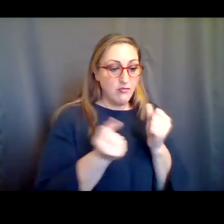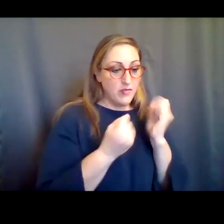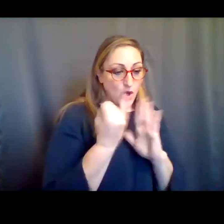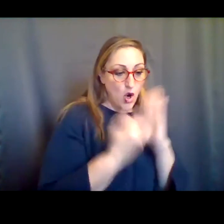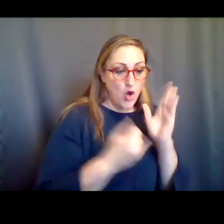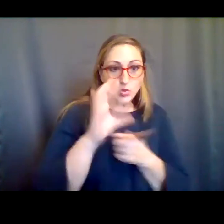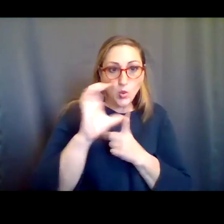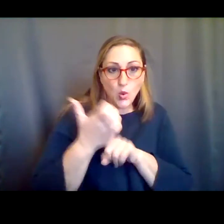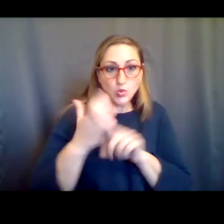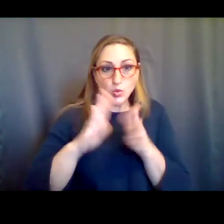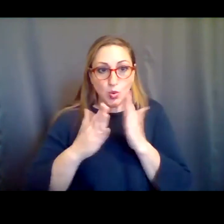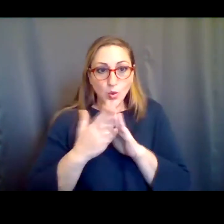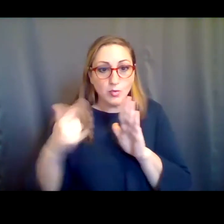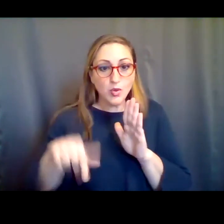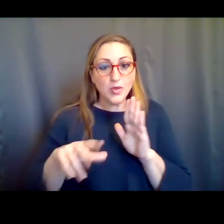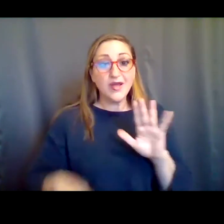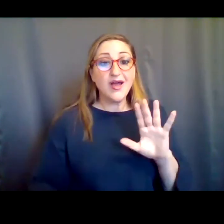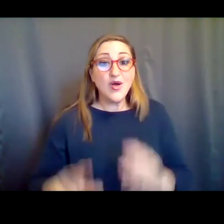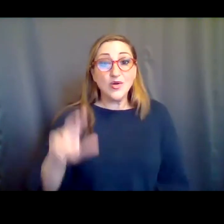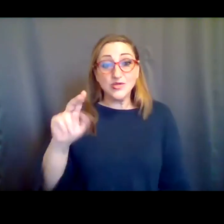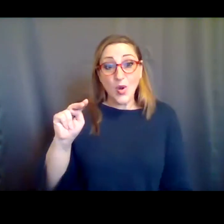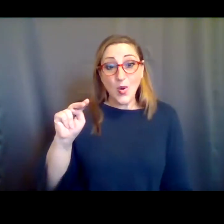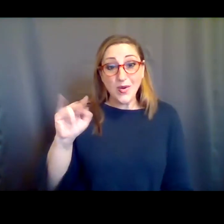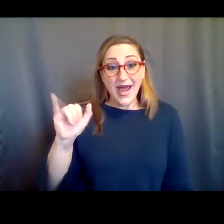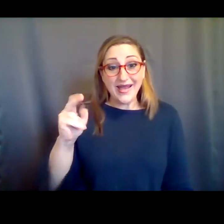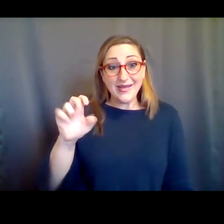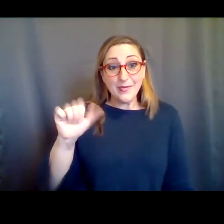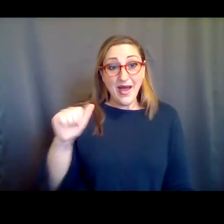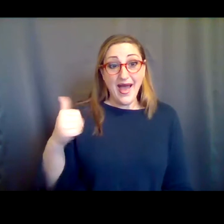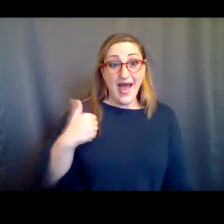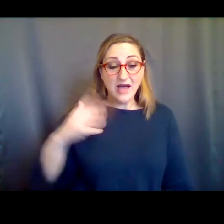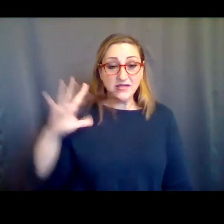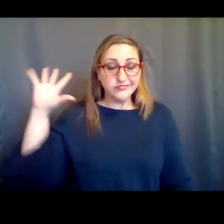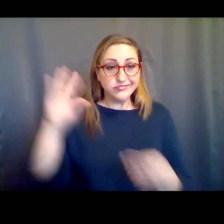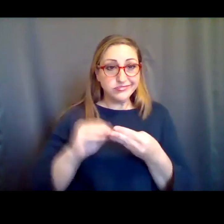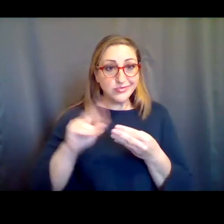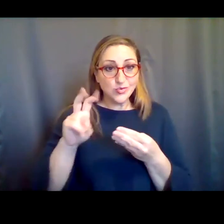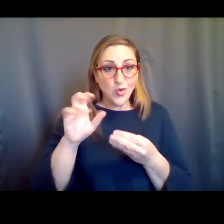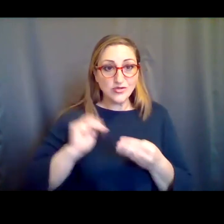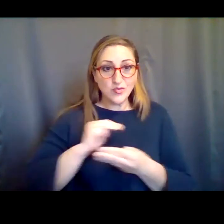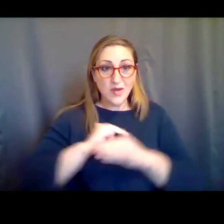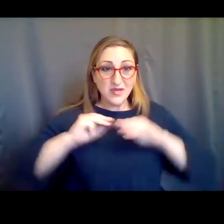in the arts and culture community. So NYIVA has over 200 members state-wide. They are